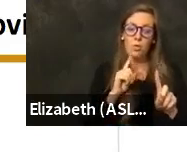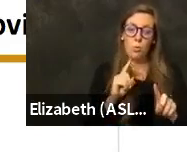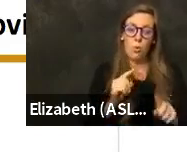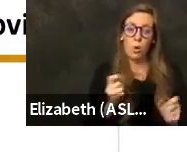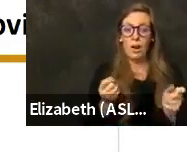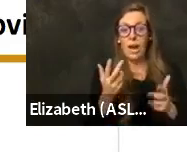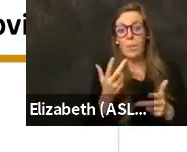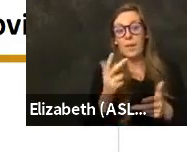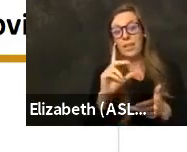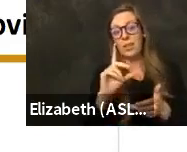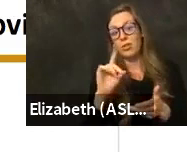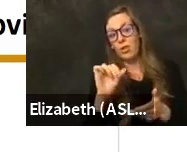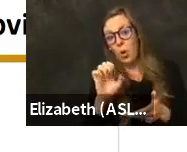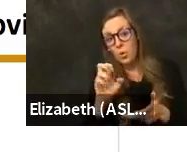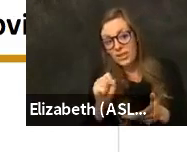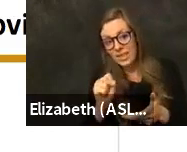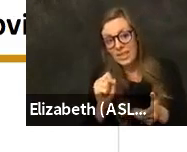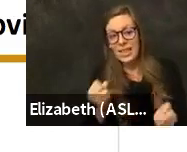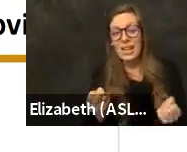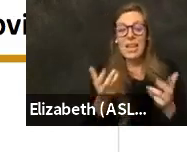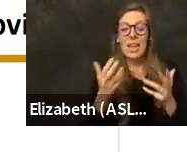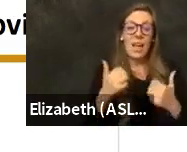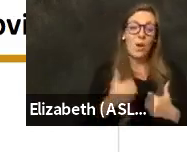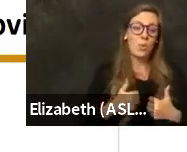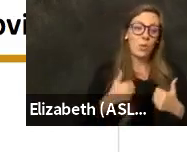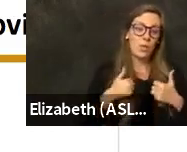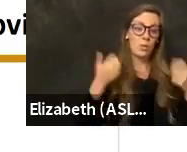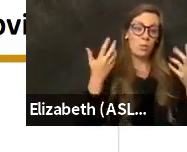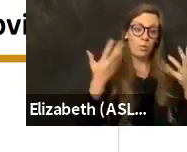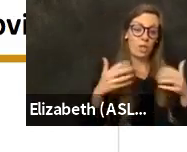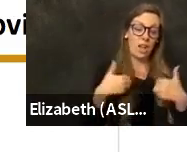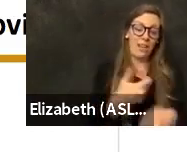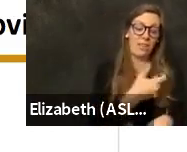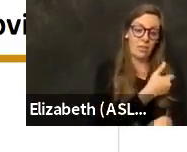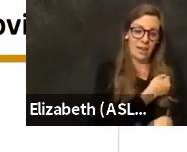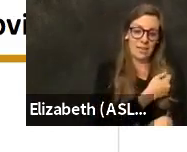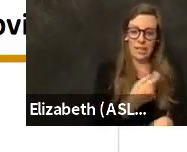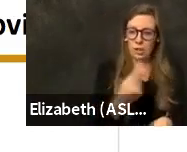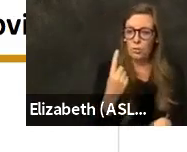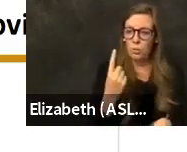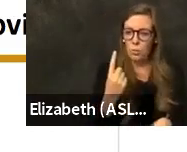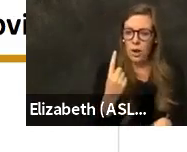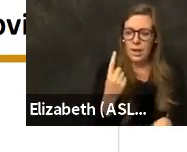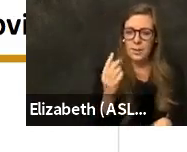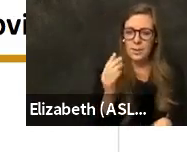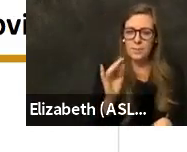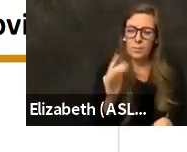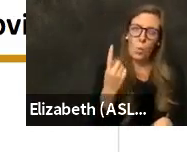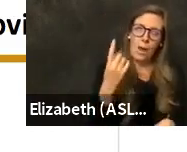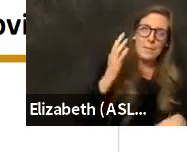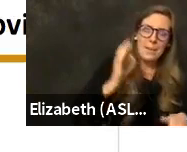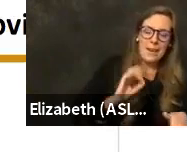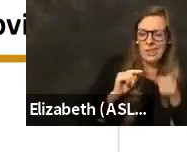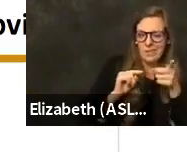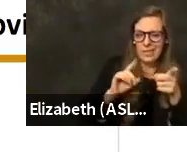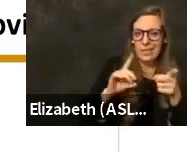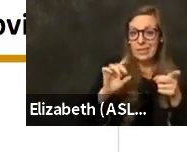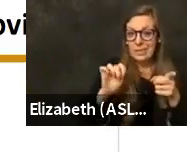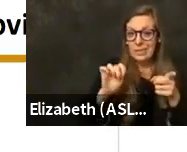county, the number of residents who were vaccinated. When the benefit of this data is, it's all